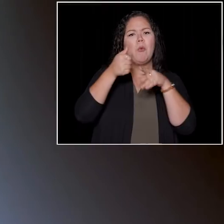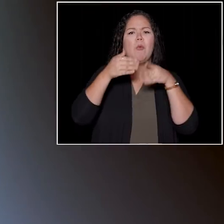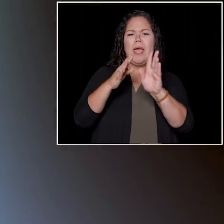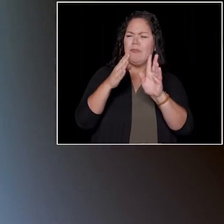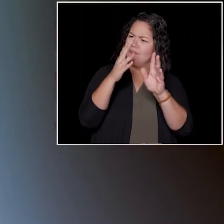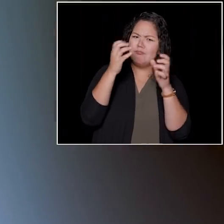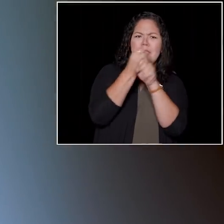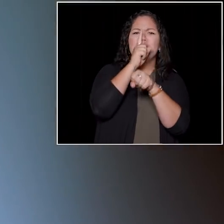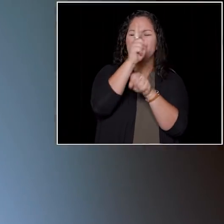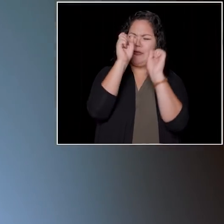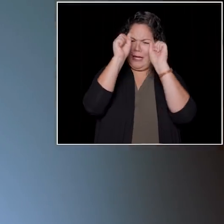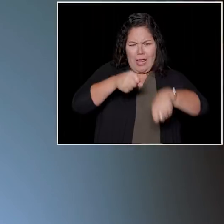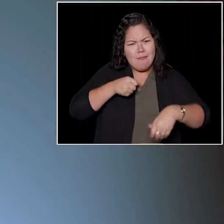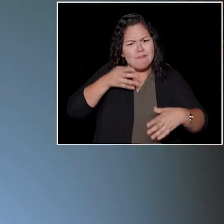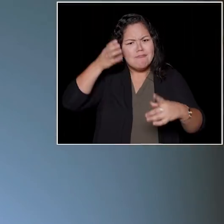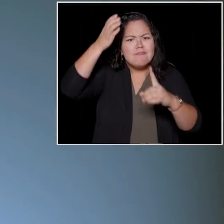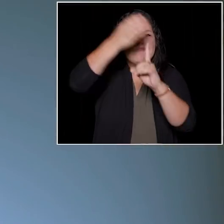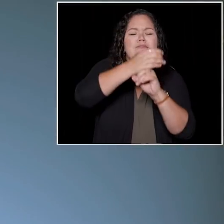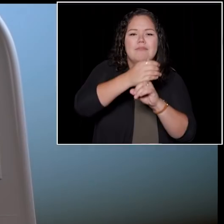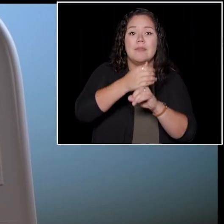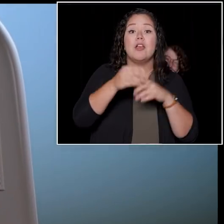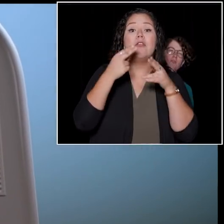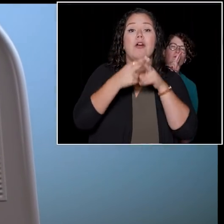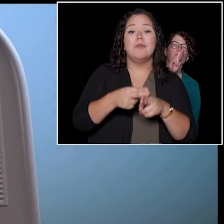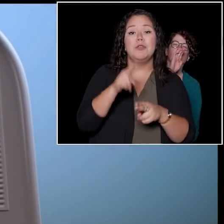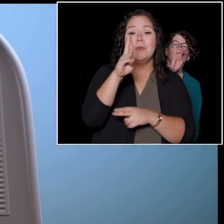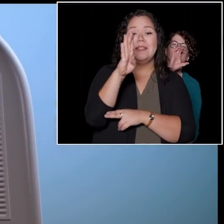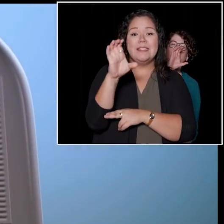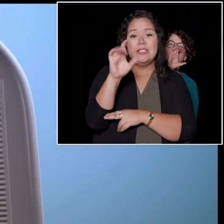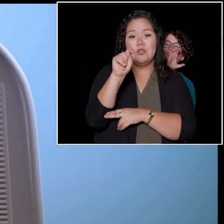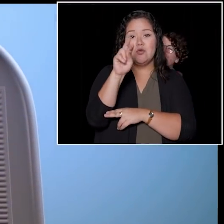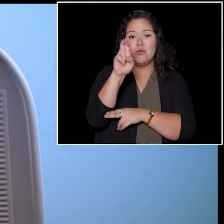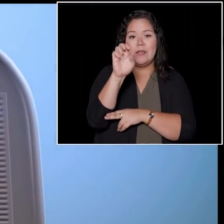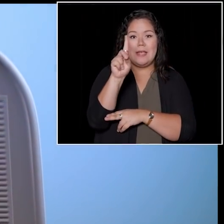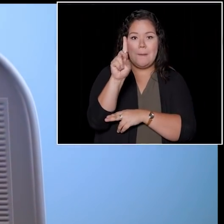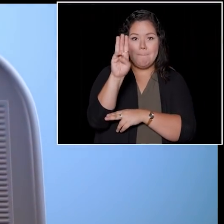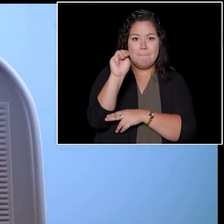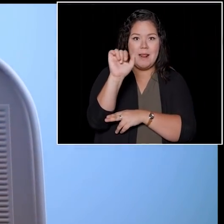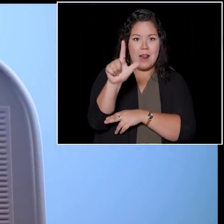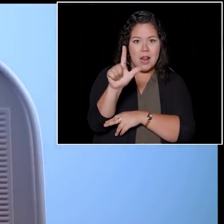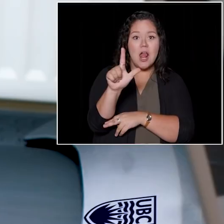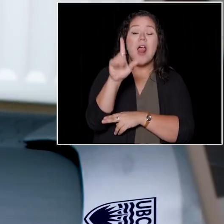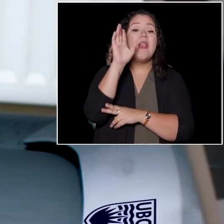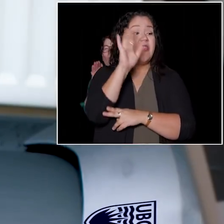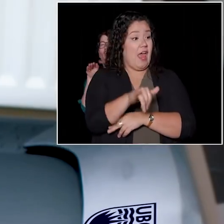Introducing the UBC treadmill. Using patented treadmill technology,